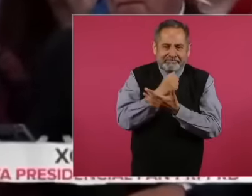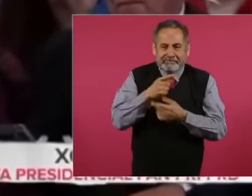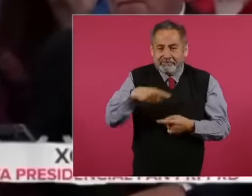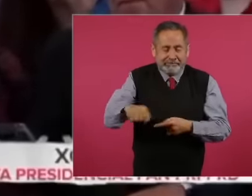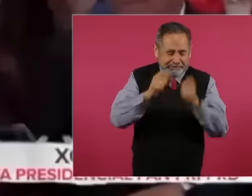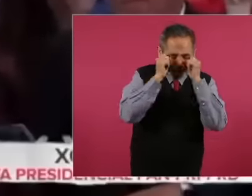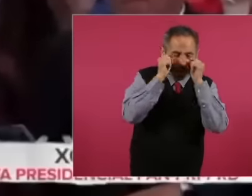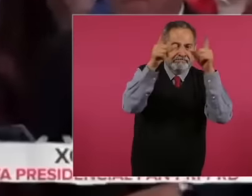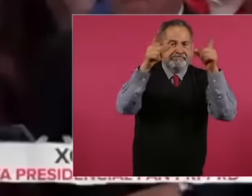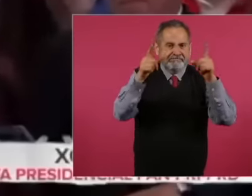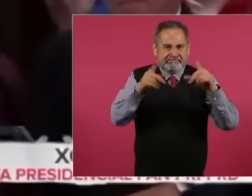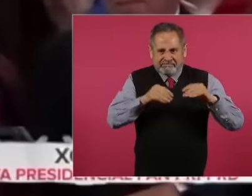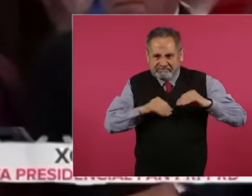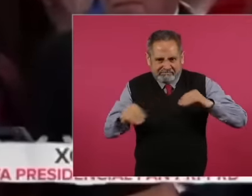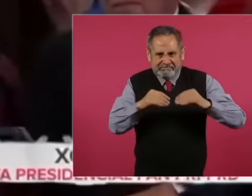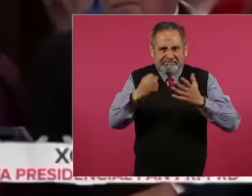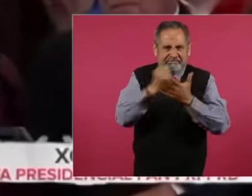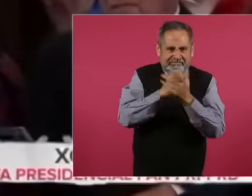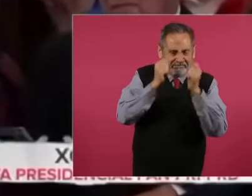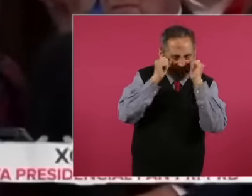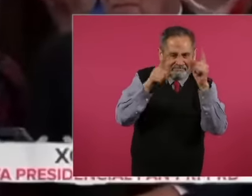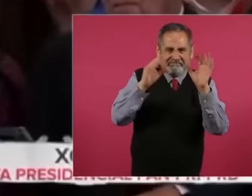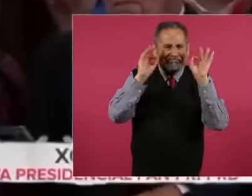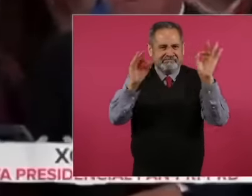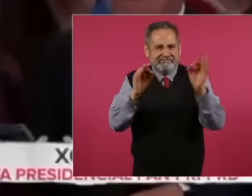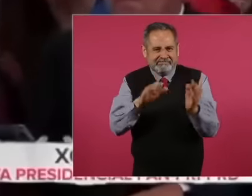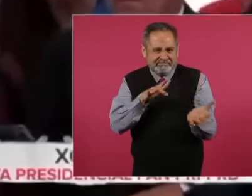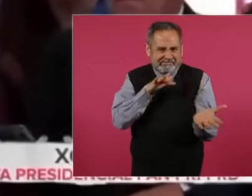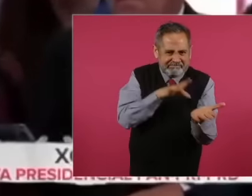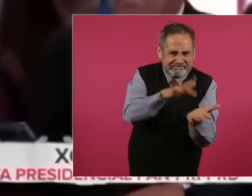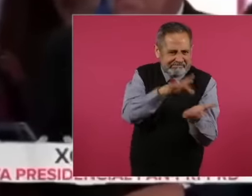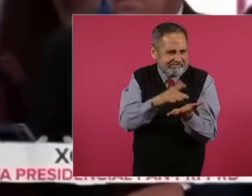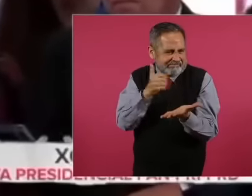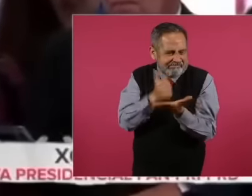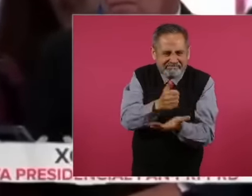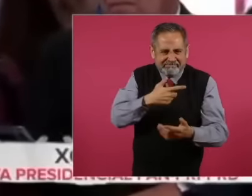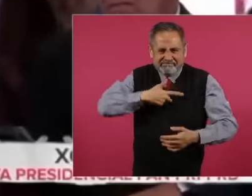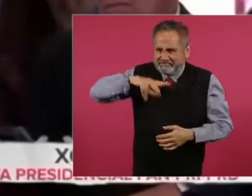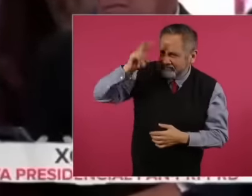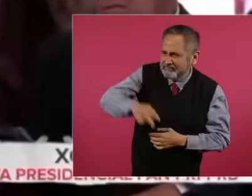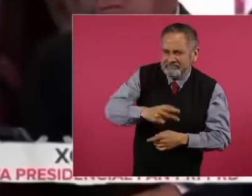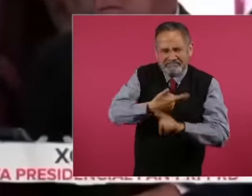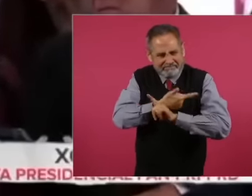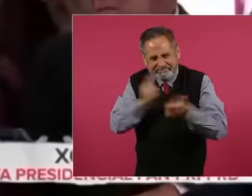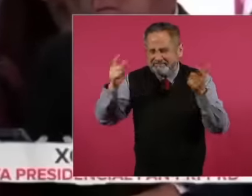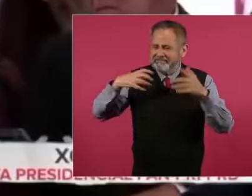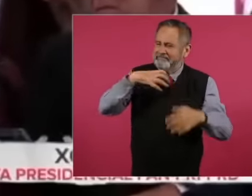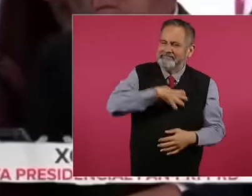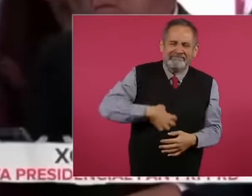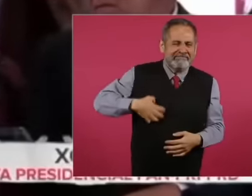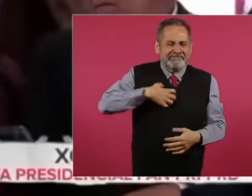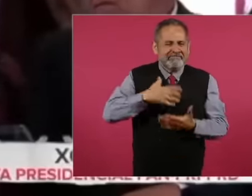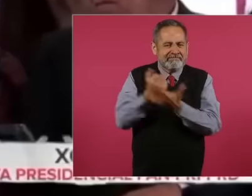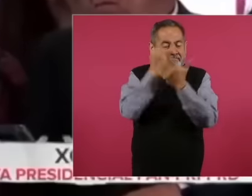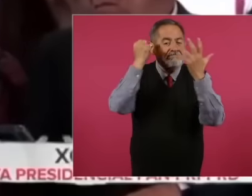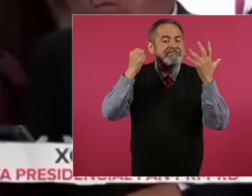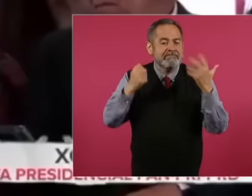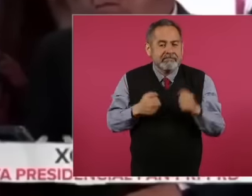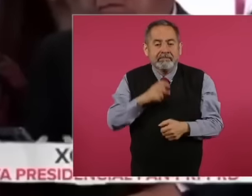a Civic movement in favor of life, truth and freedom, also in favor of